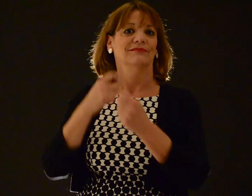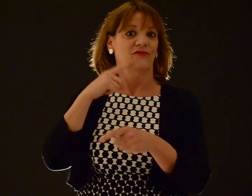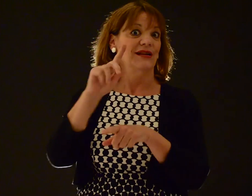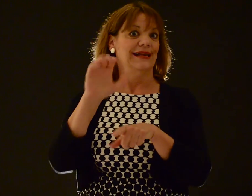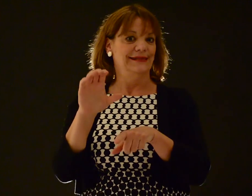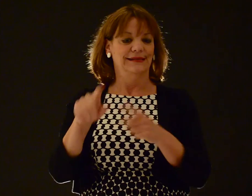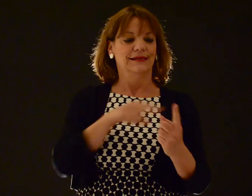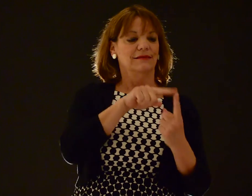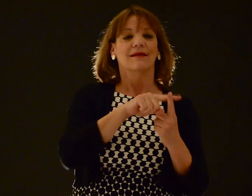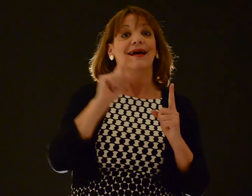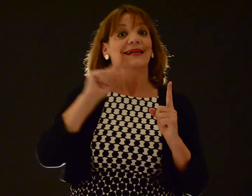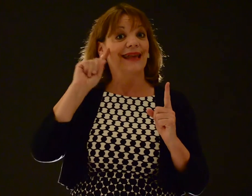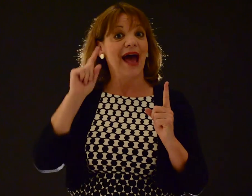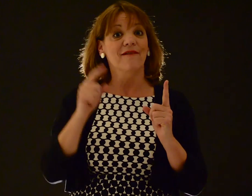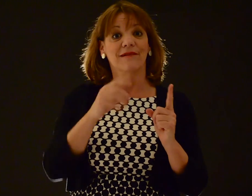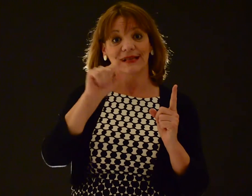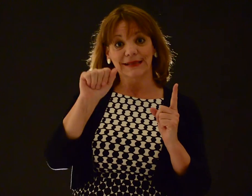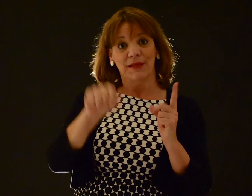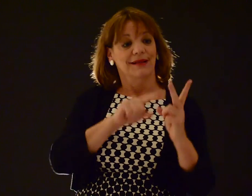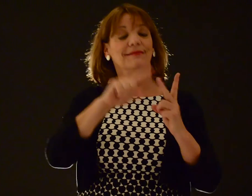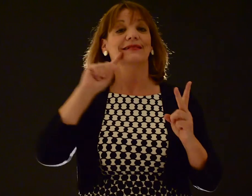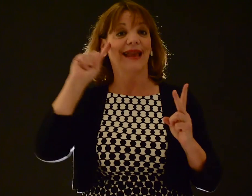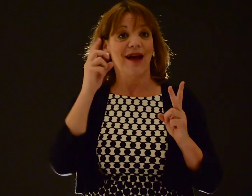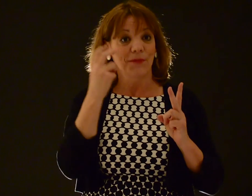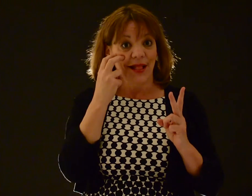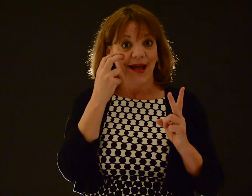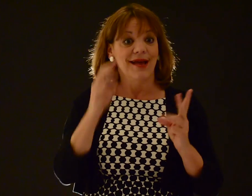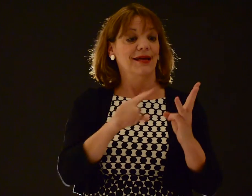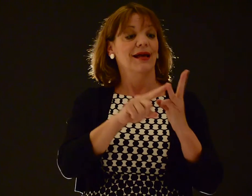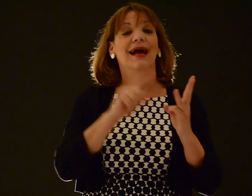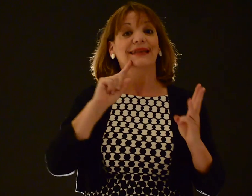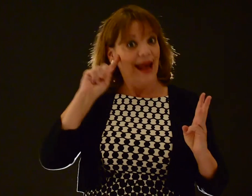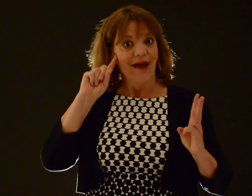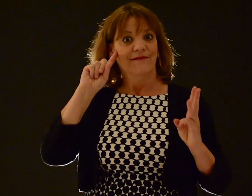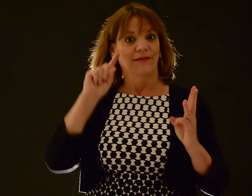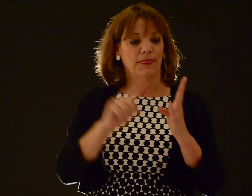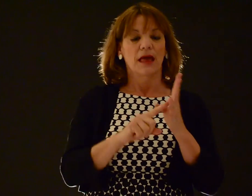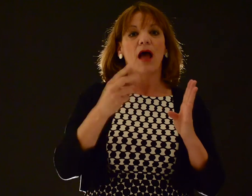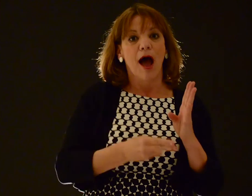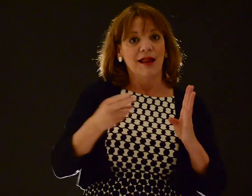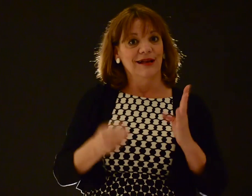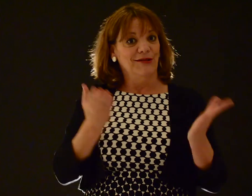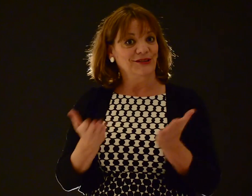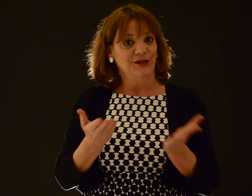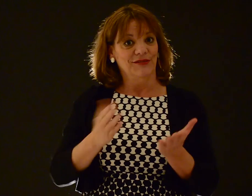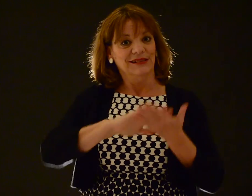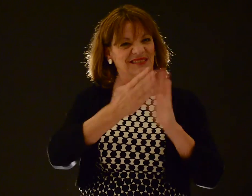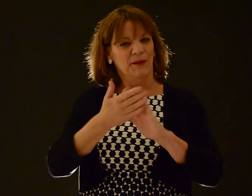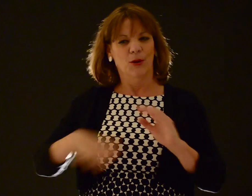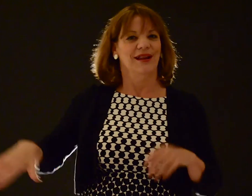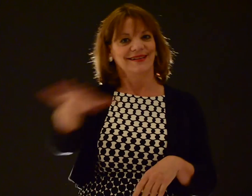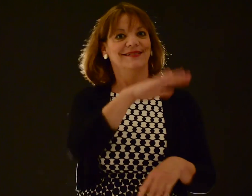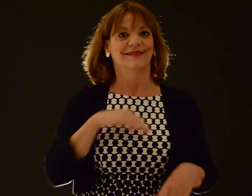for DAC and for DeafDisabled, DeafBlind, Deaf, and Hard of Hearing communities all around.